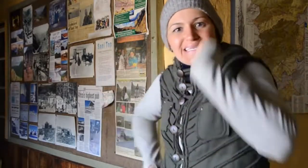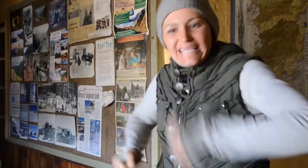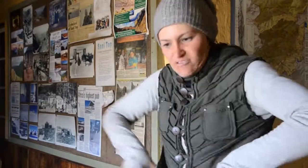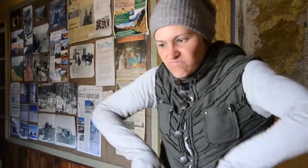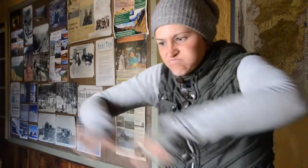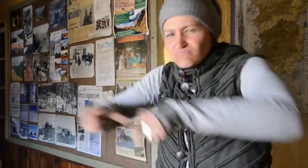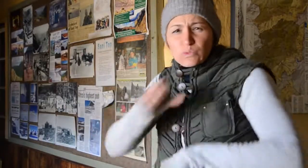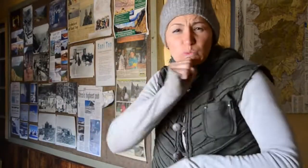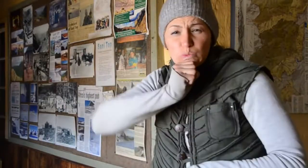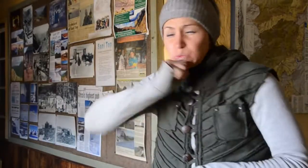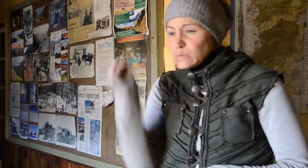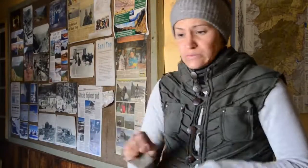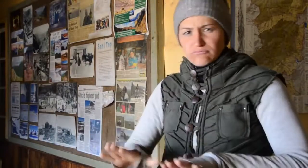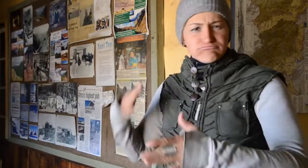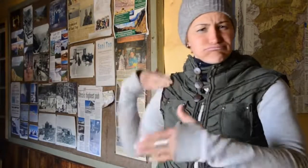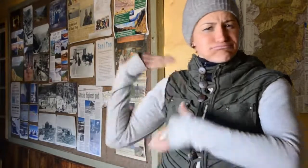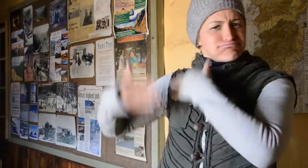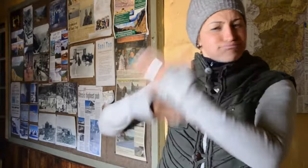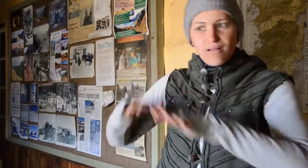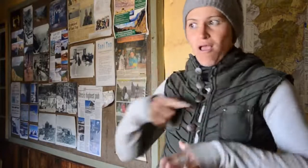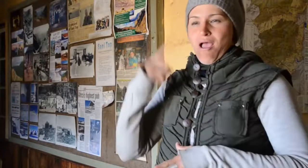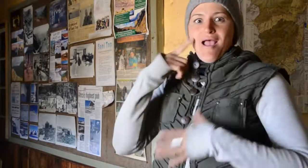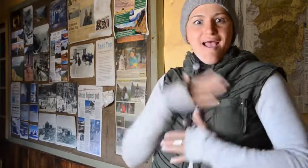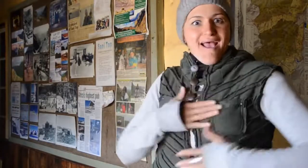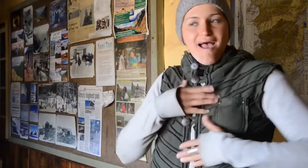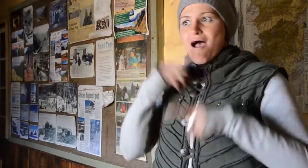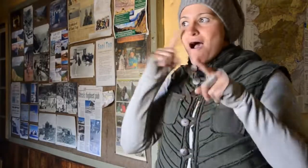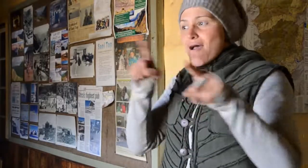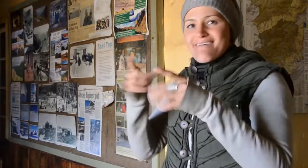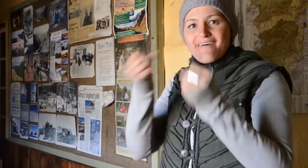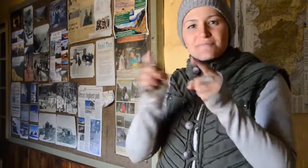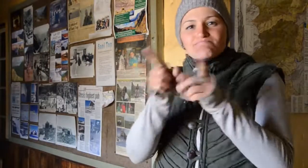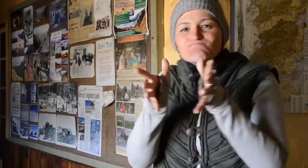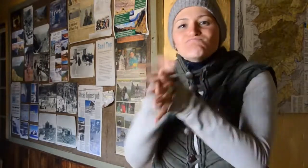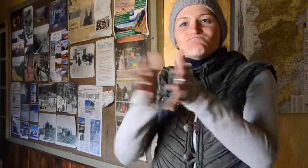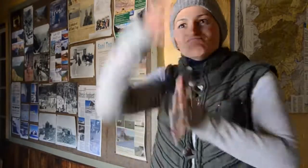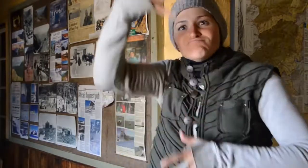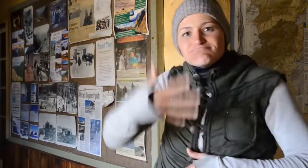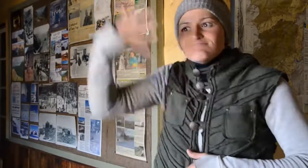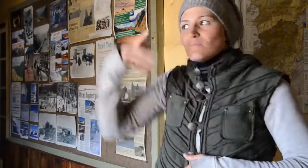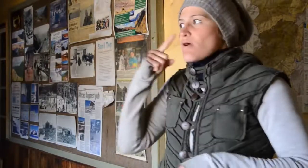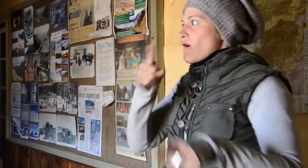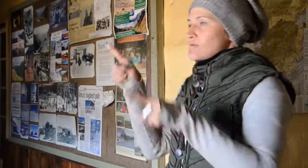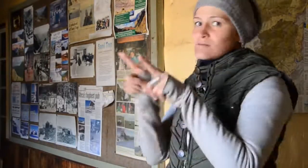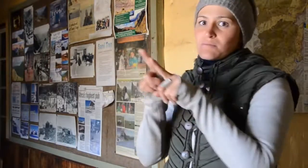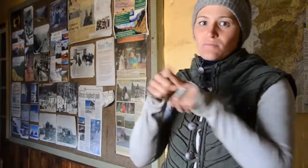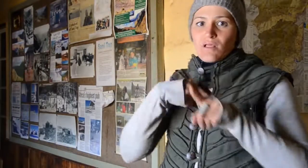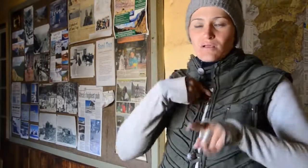skis from the old days. Reading all those stories, I tip my hat